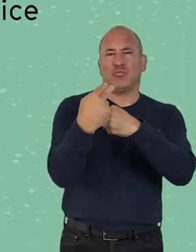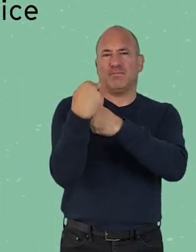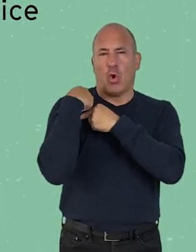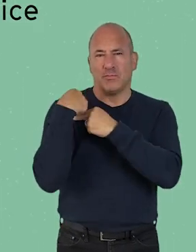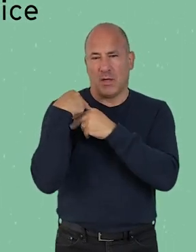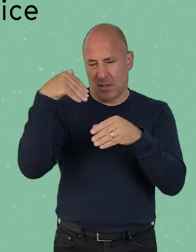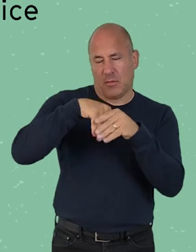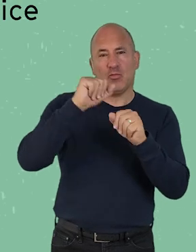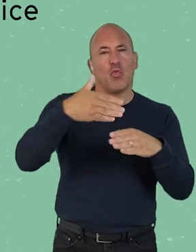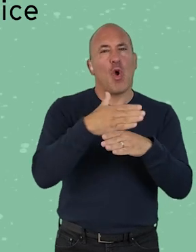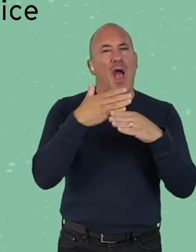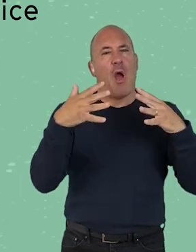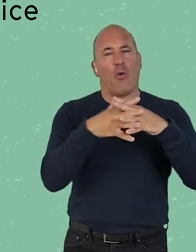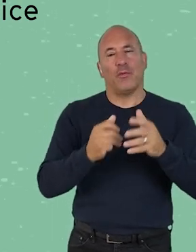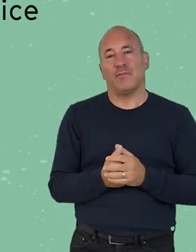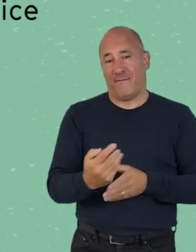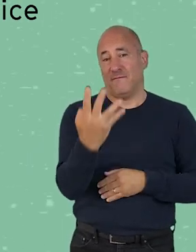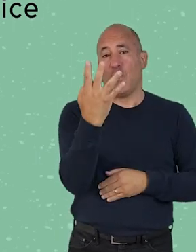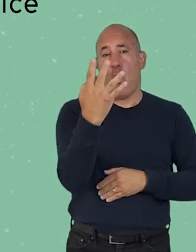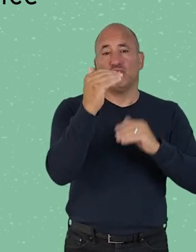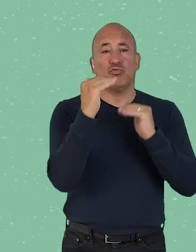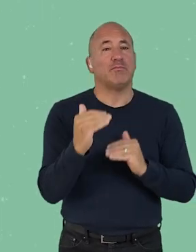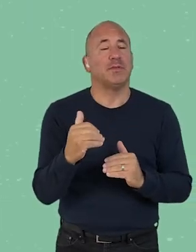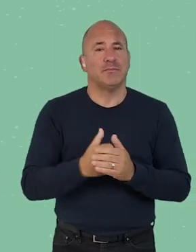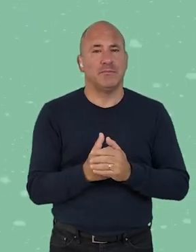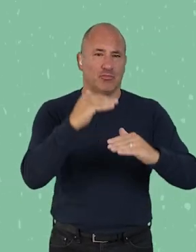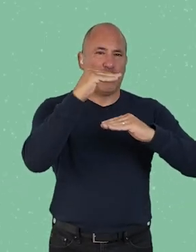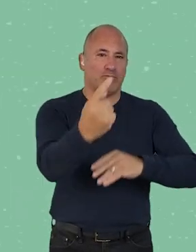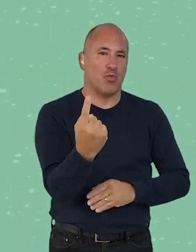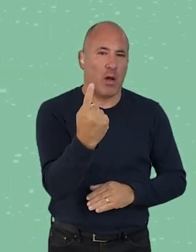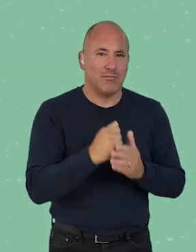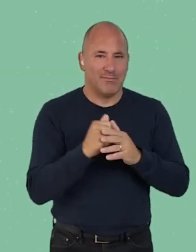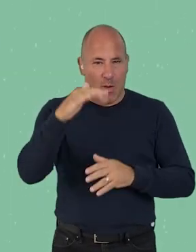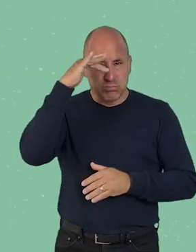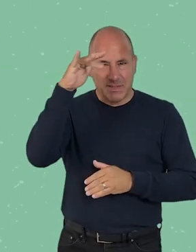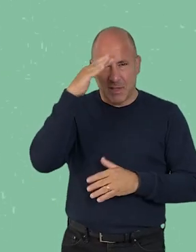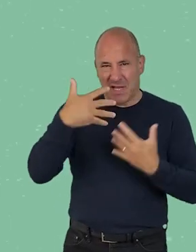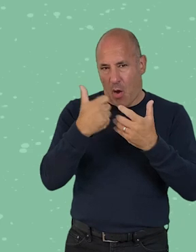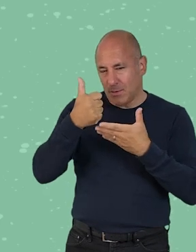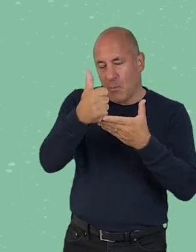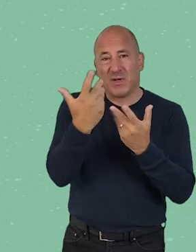within your creative practice. It has four chapters: Chapter 1: principles which can support inclusive